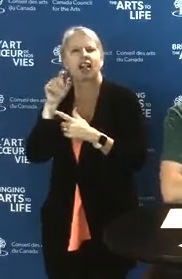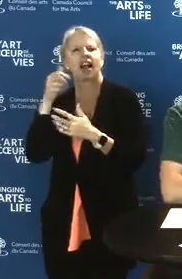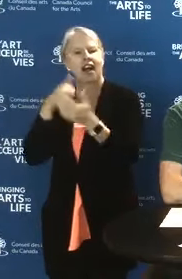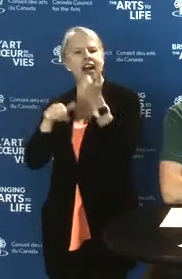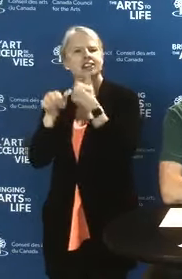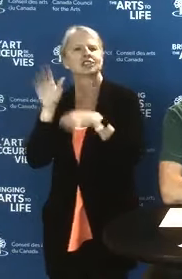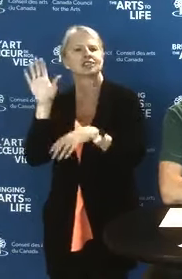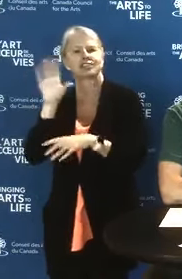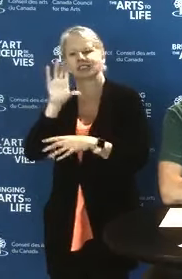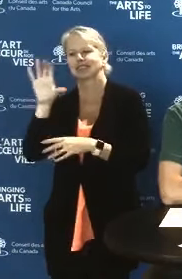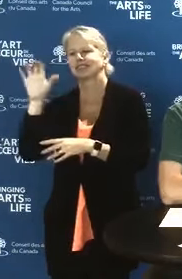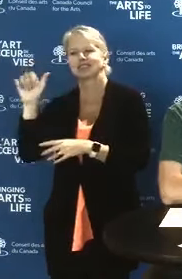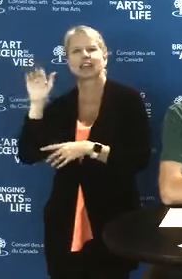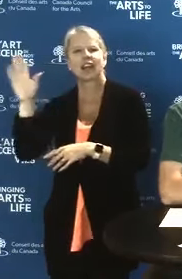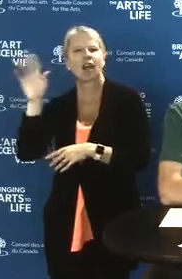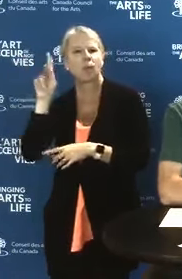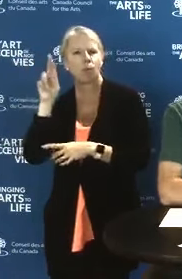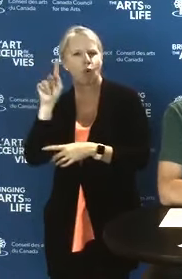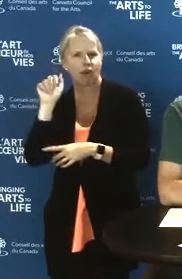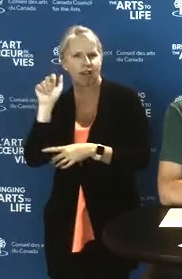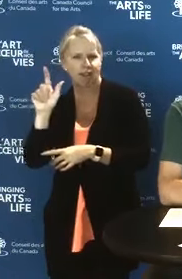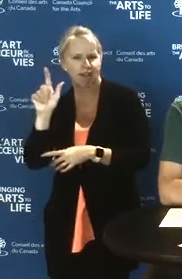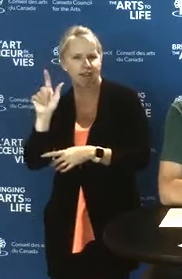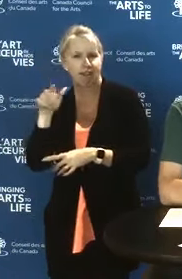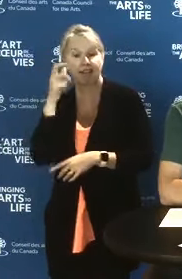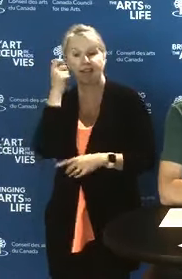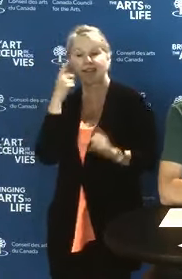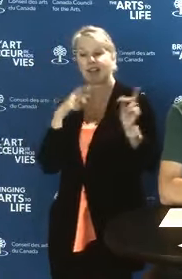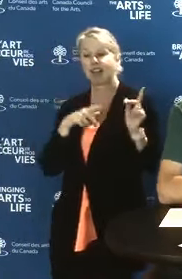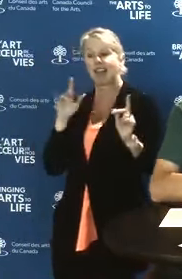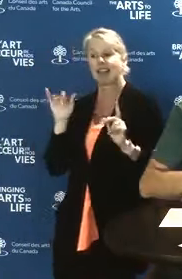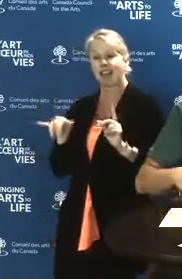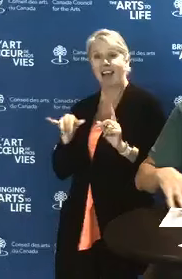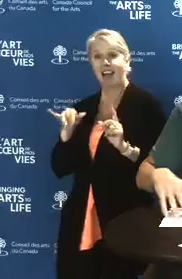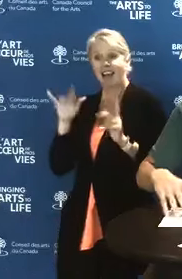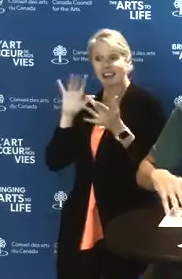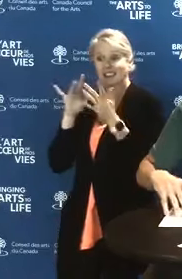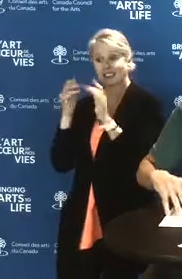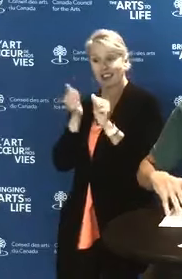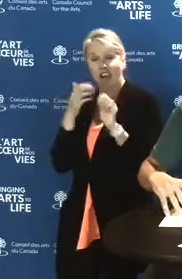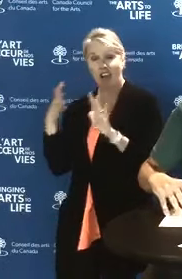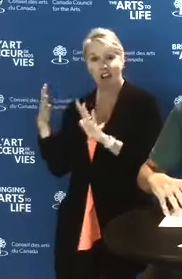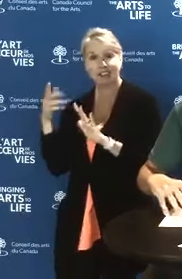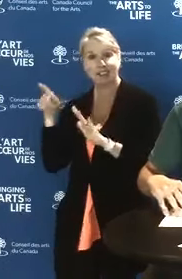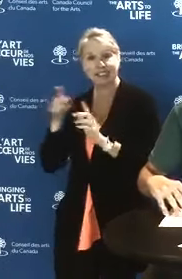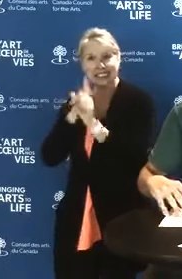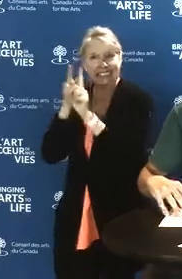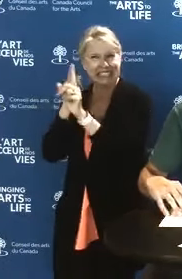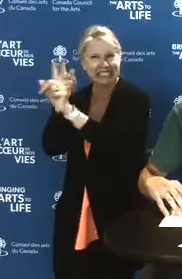The digital transformation of the arts sector is an ambitious objective, but how do you get there?